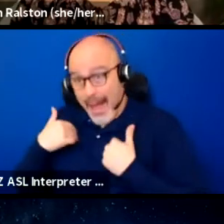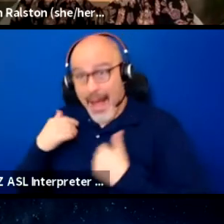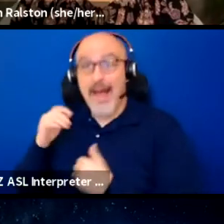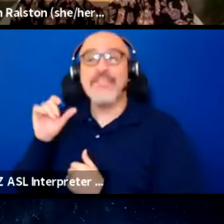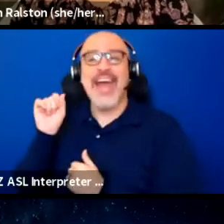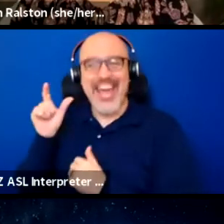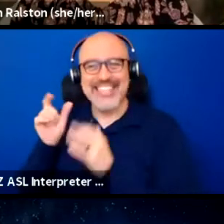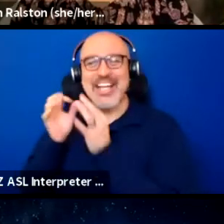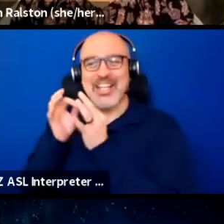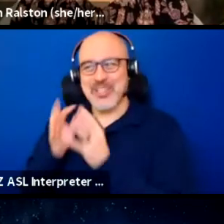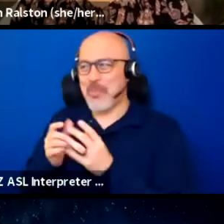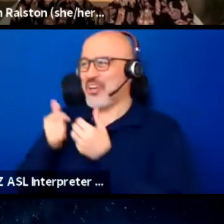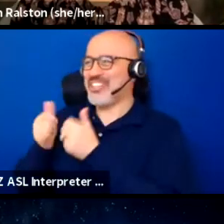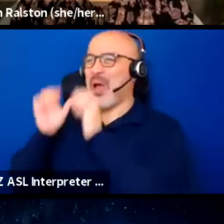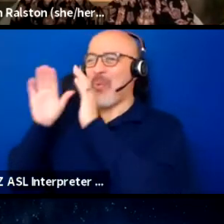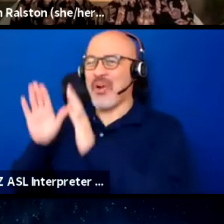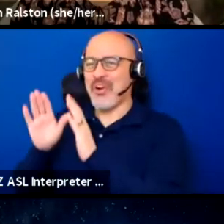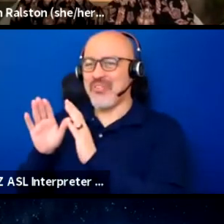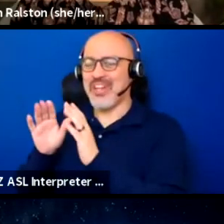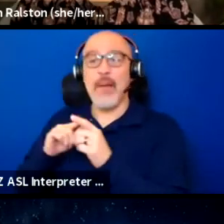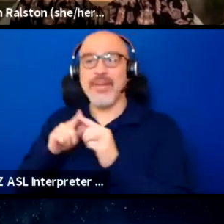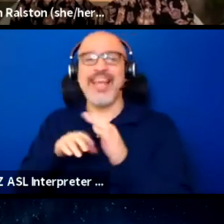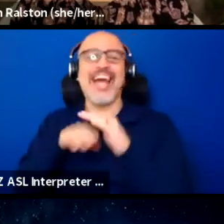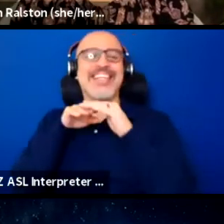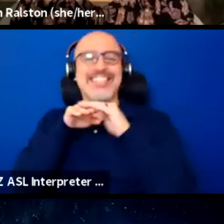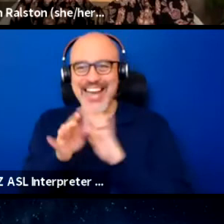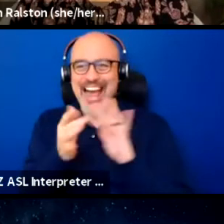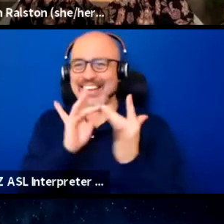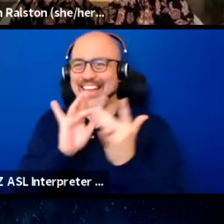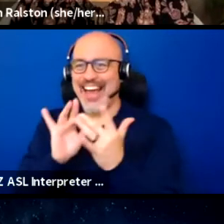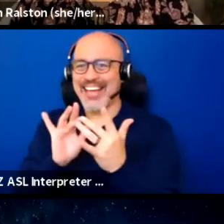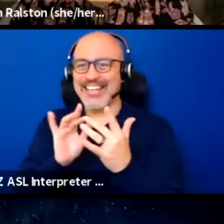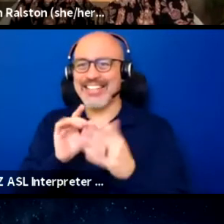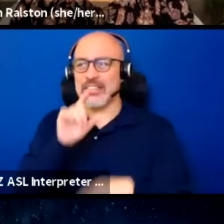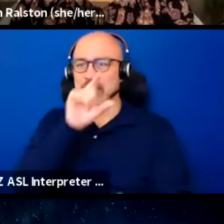but then you get online and nobody's there interpreting,